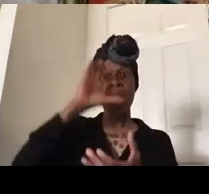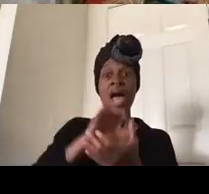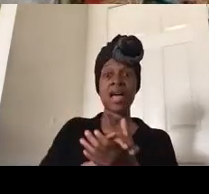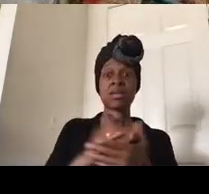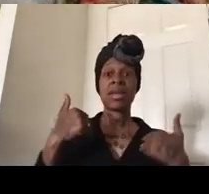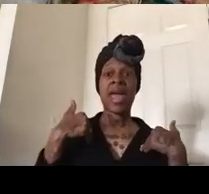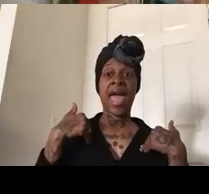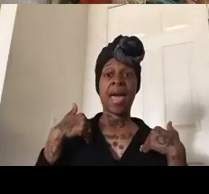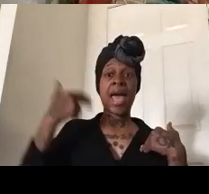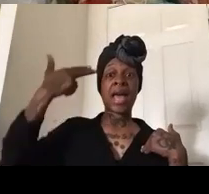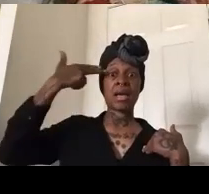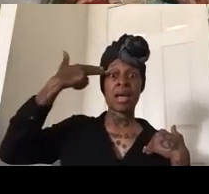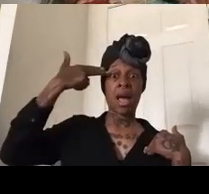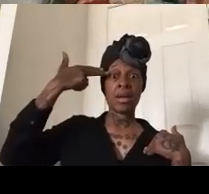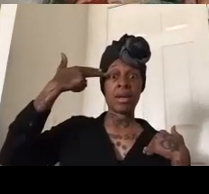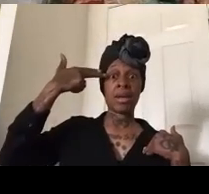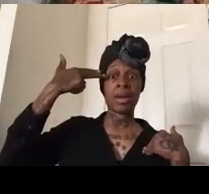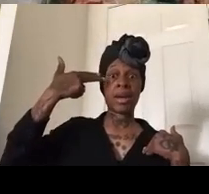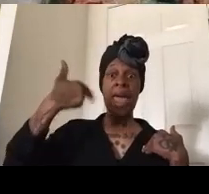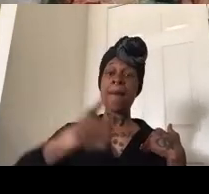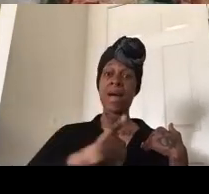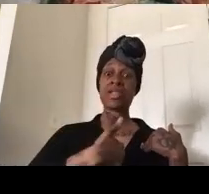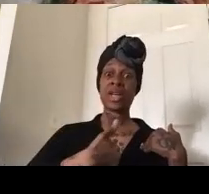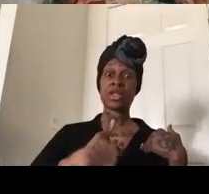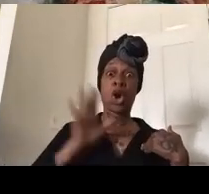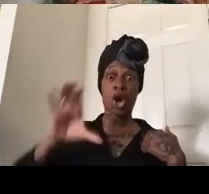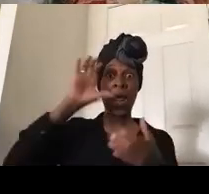on me pointed it at my chest and said i will shoot you